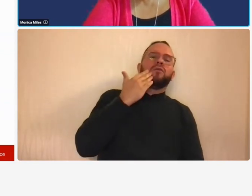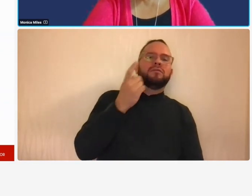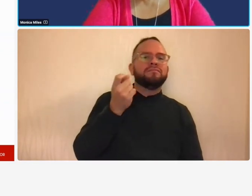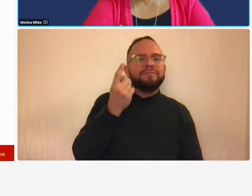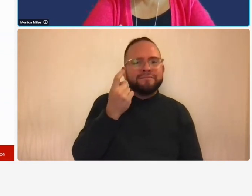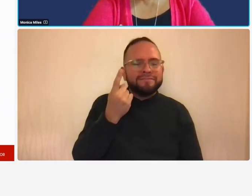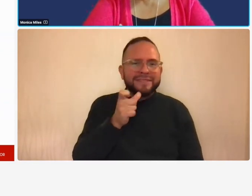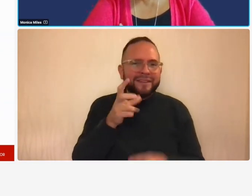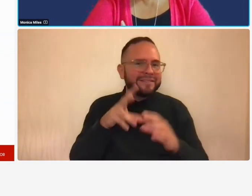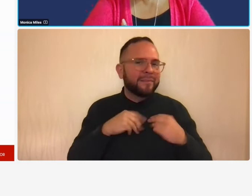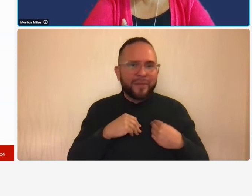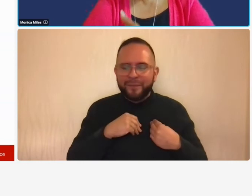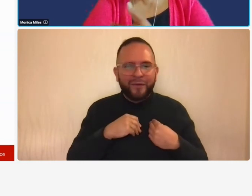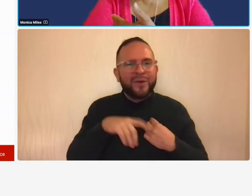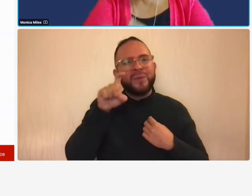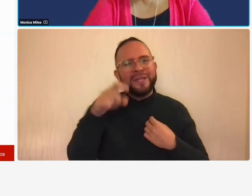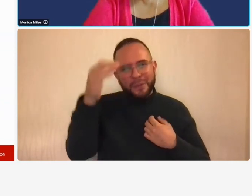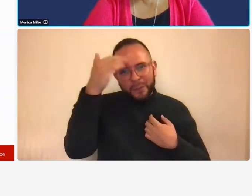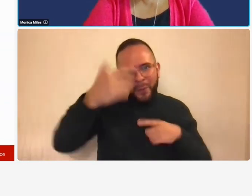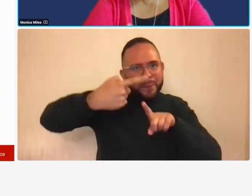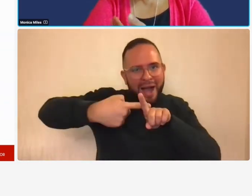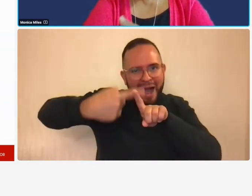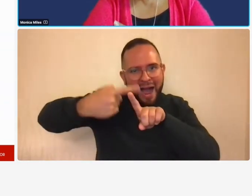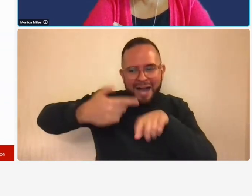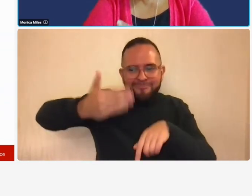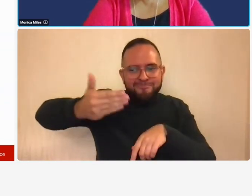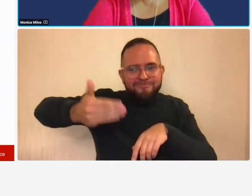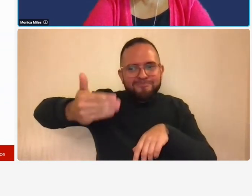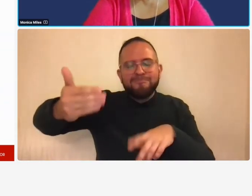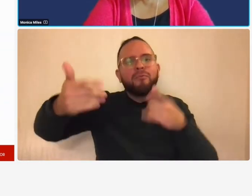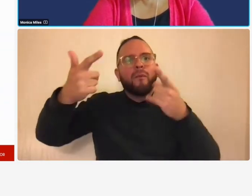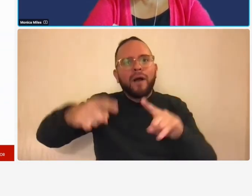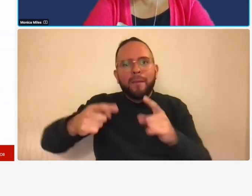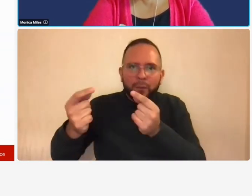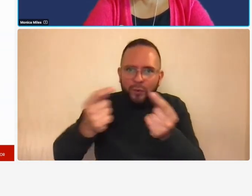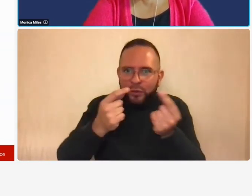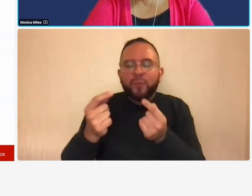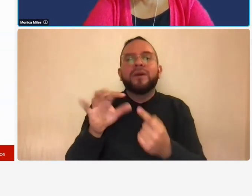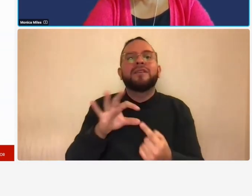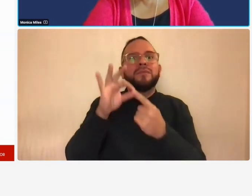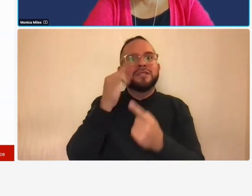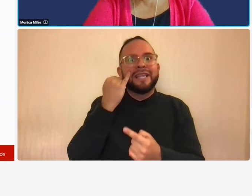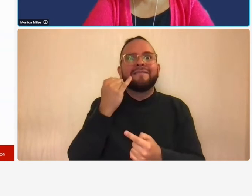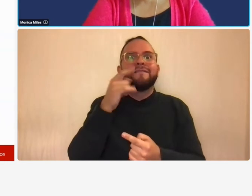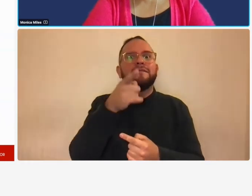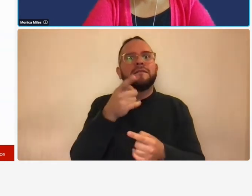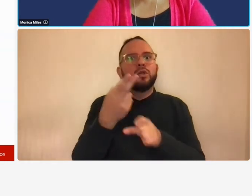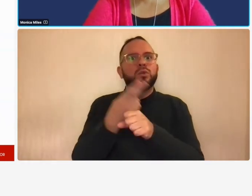doing um when your contract when you're a con a prime or sub on a federal aid contract so it's